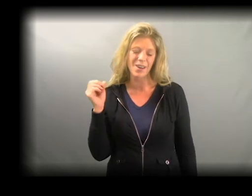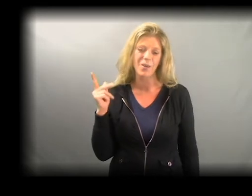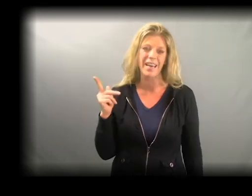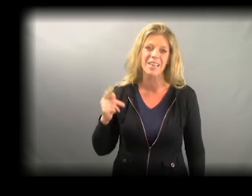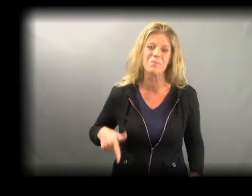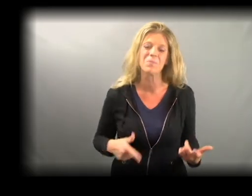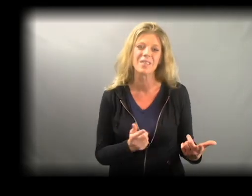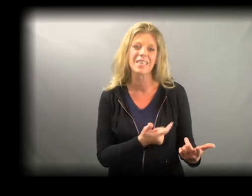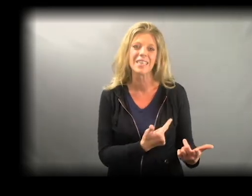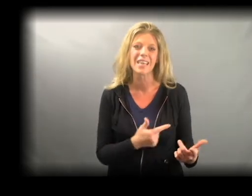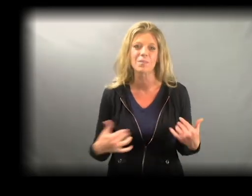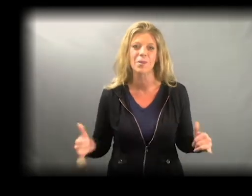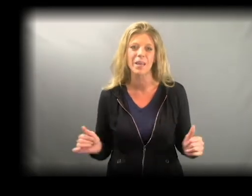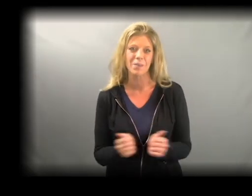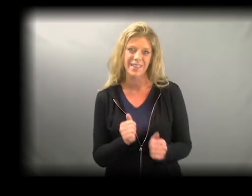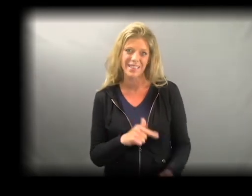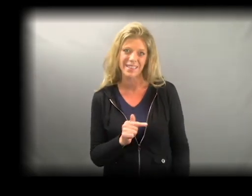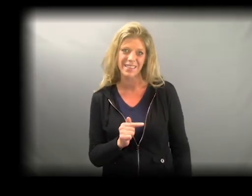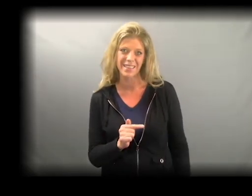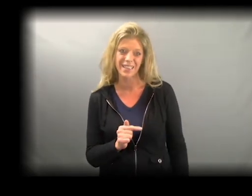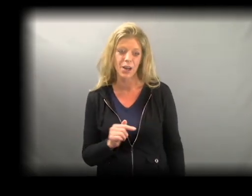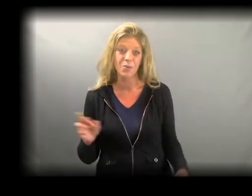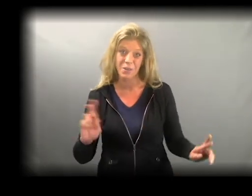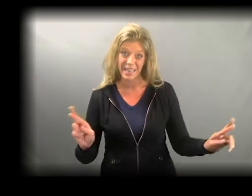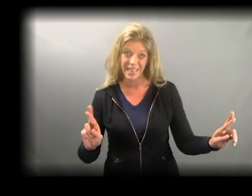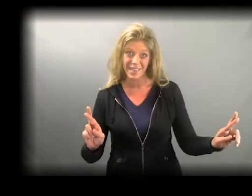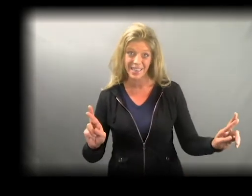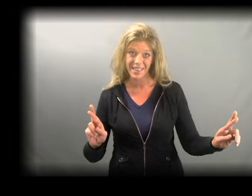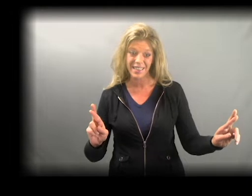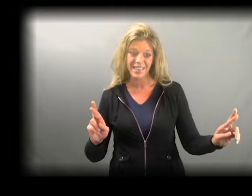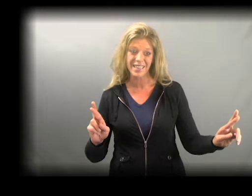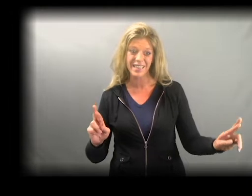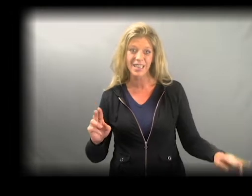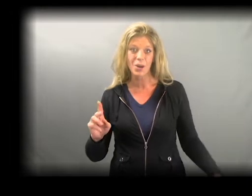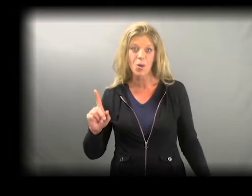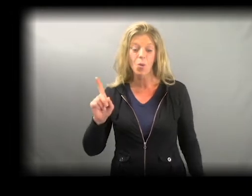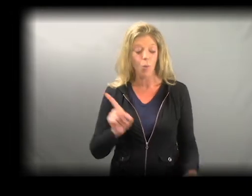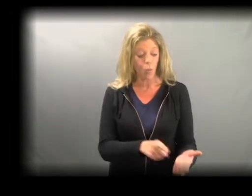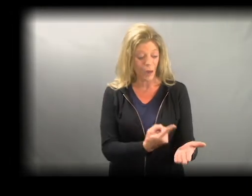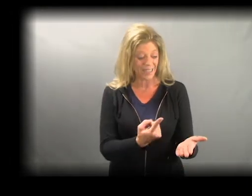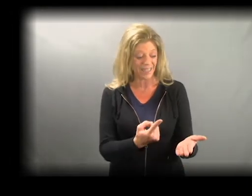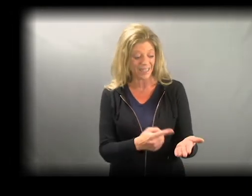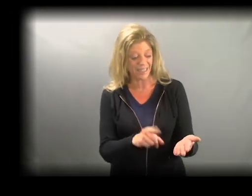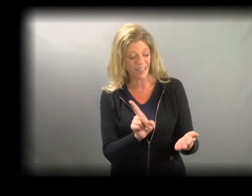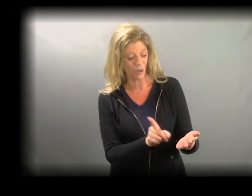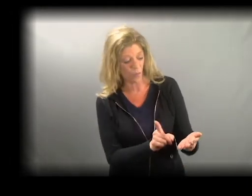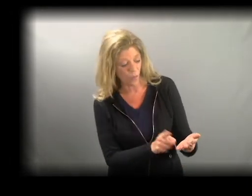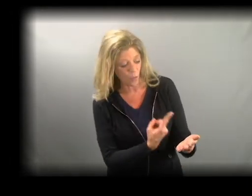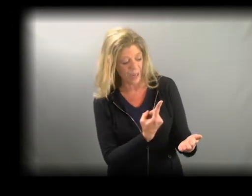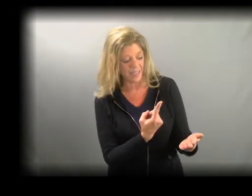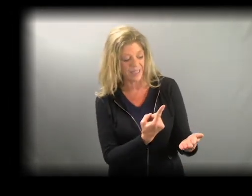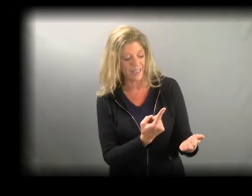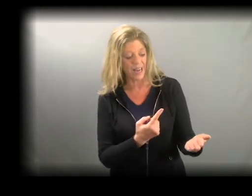OK, let's play with this. Ready? ONCE